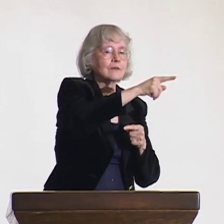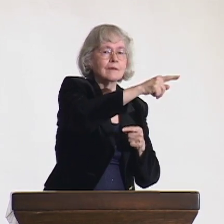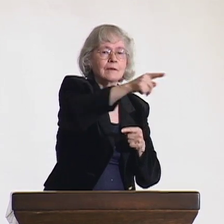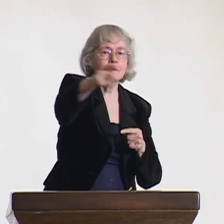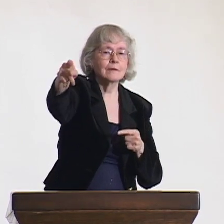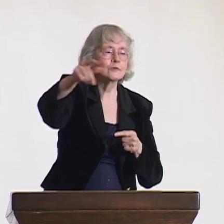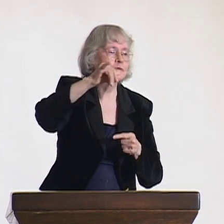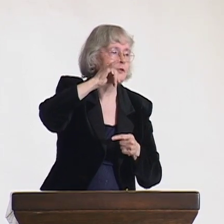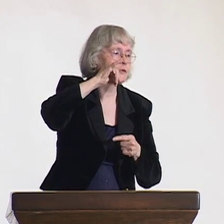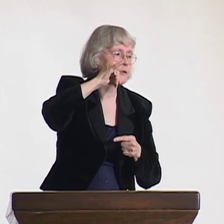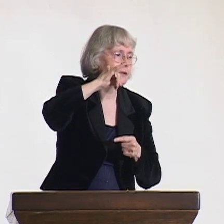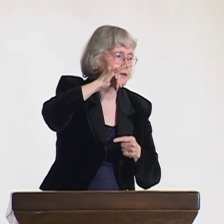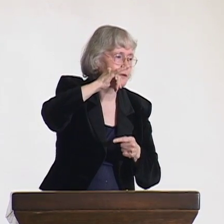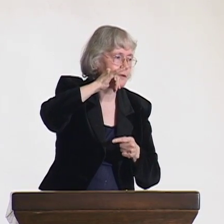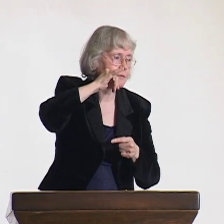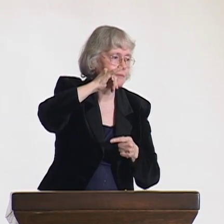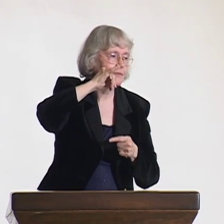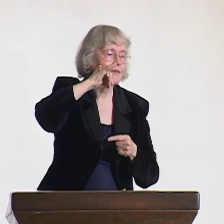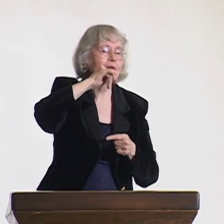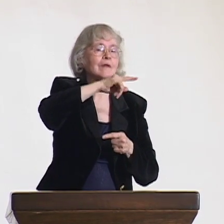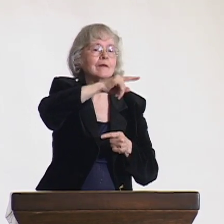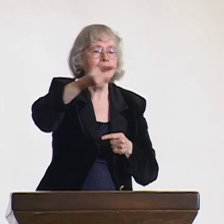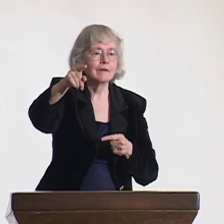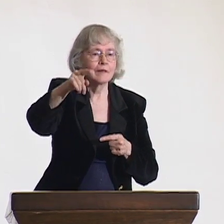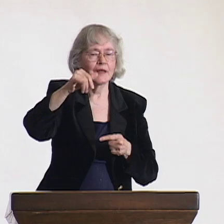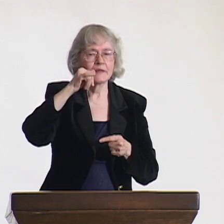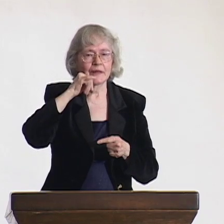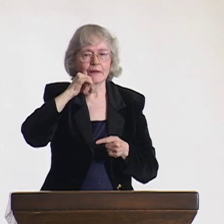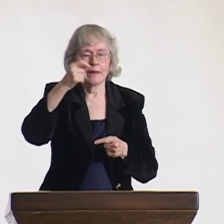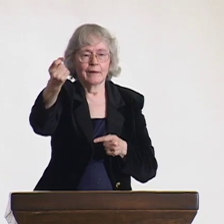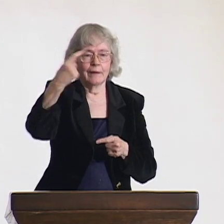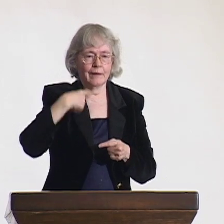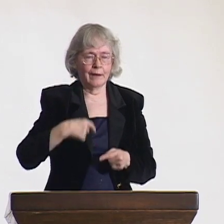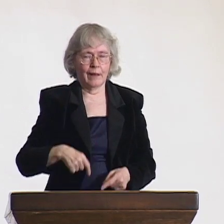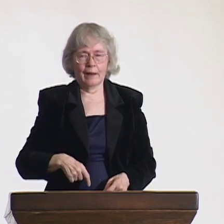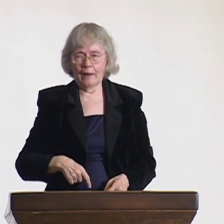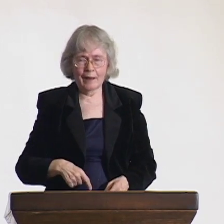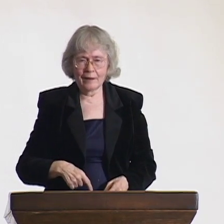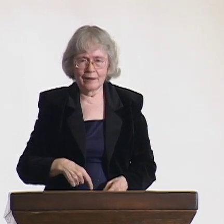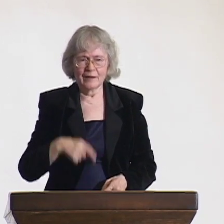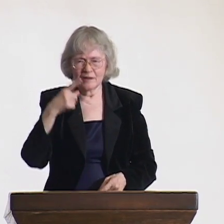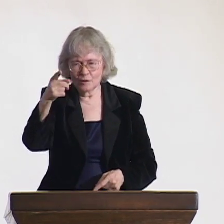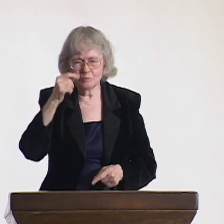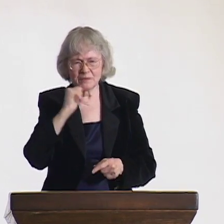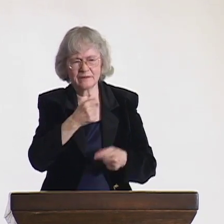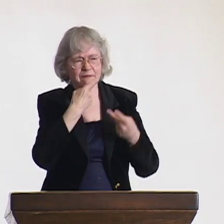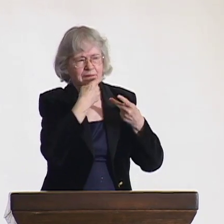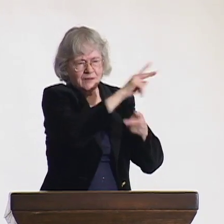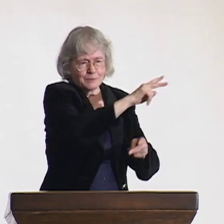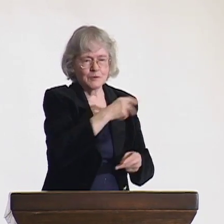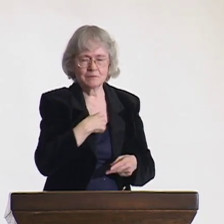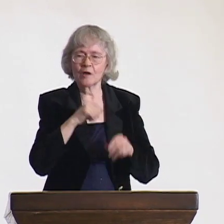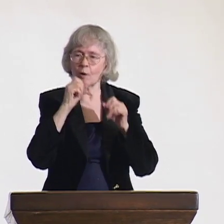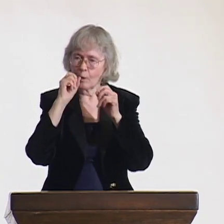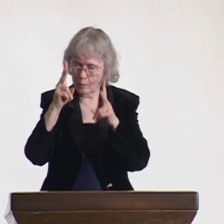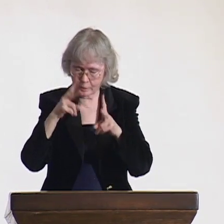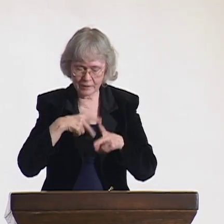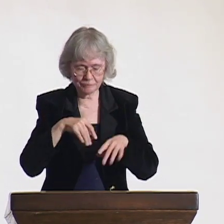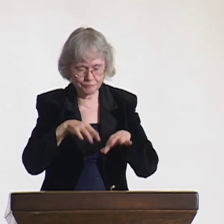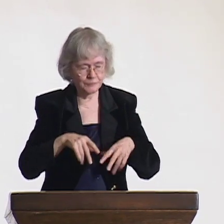They talked to the WFD president, Yerker Andersson, and then he came to me. They would not directly respond to me.